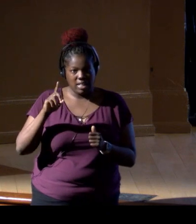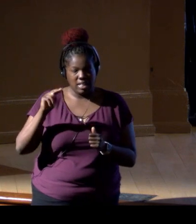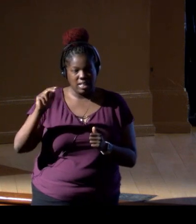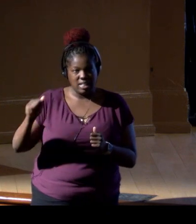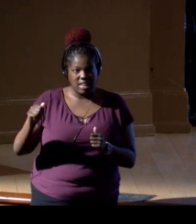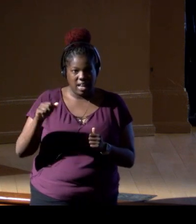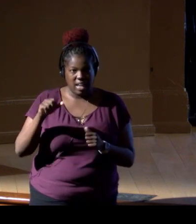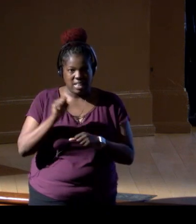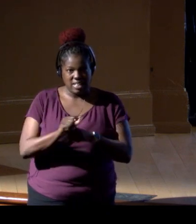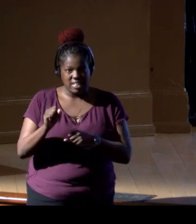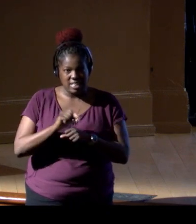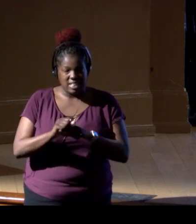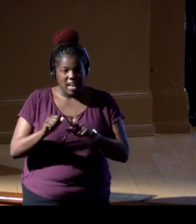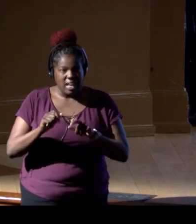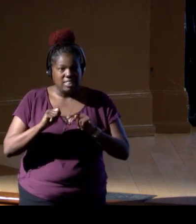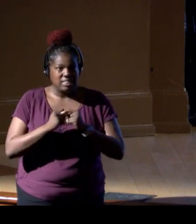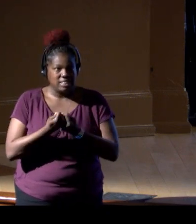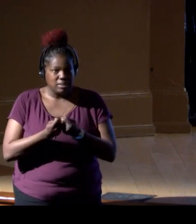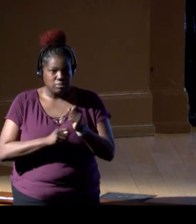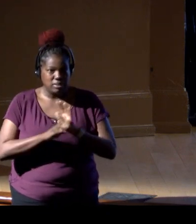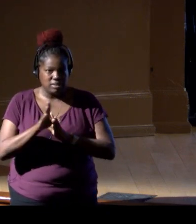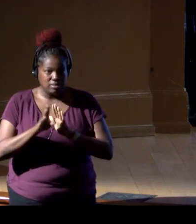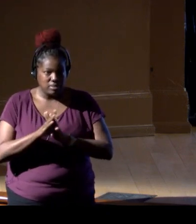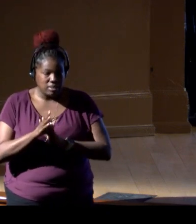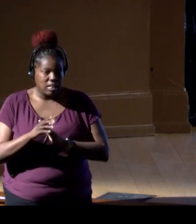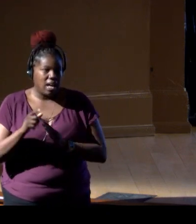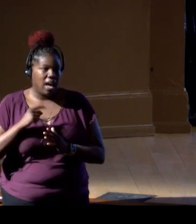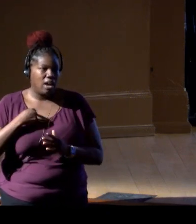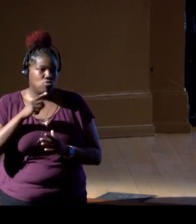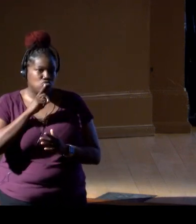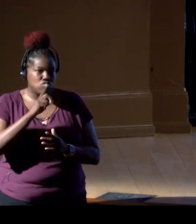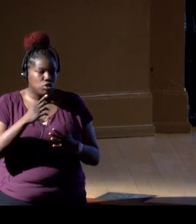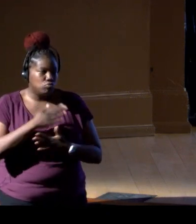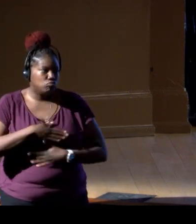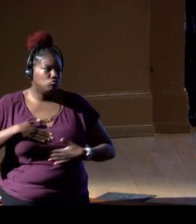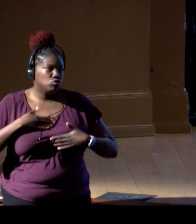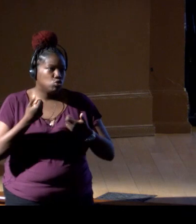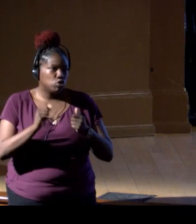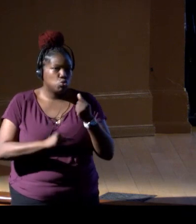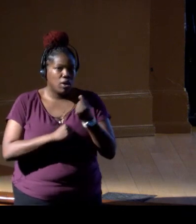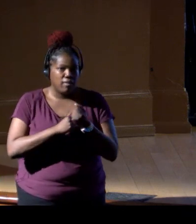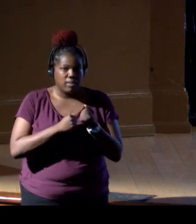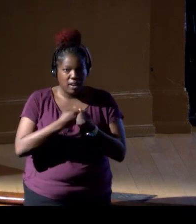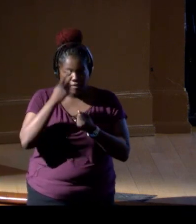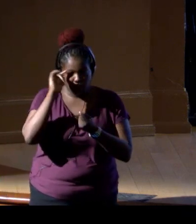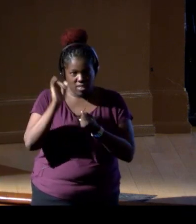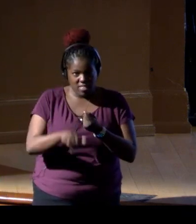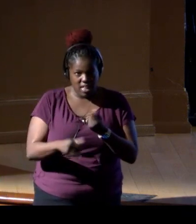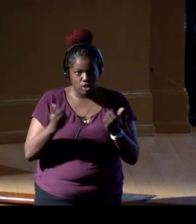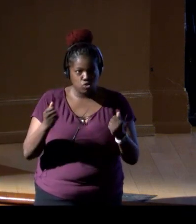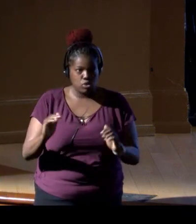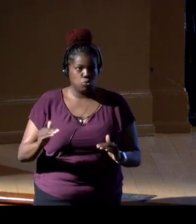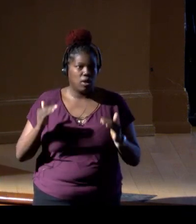and strategy leads to develop, and I've really enjoyed trying to advocate for that and elevate it within our office,